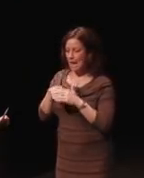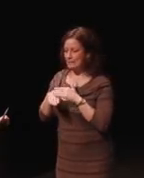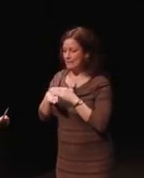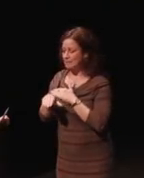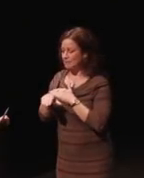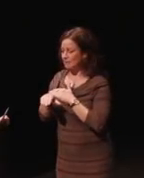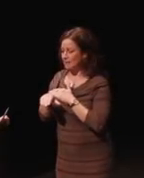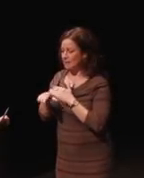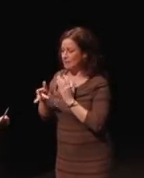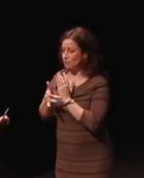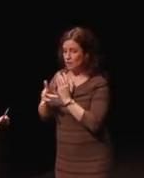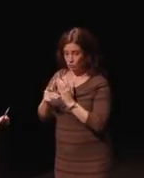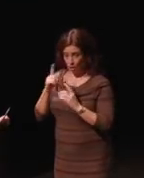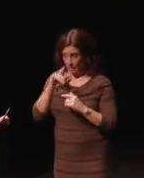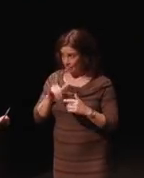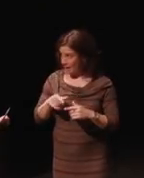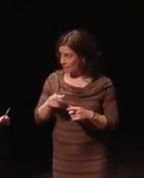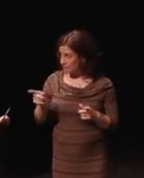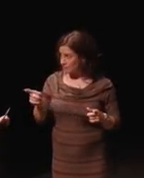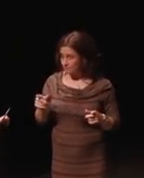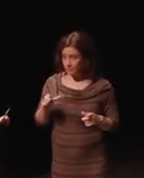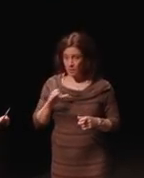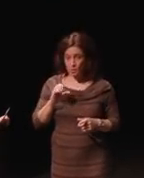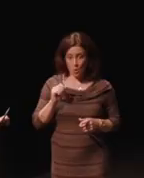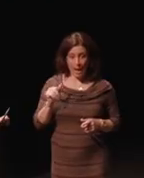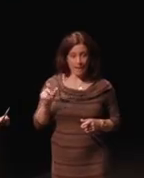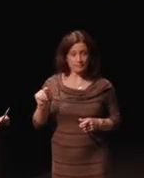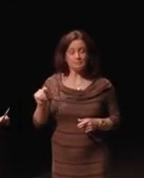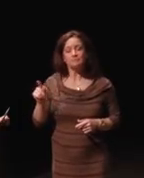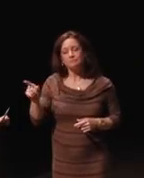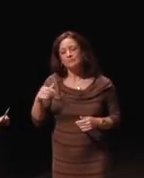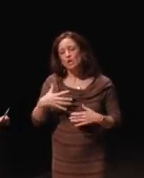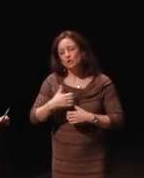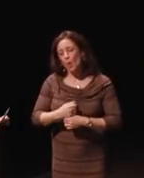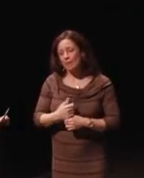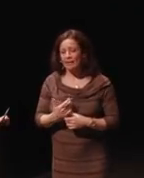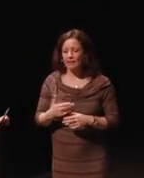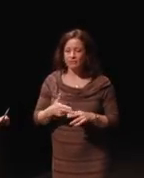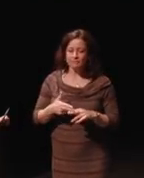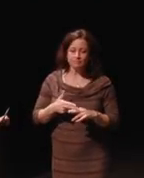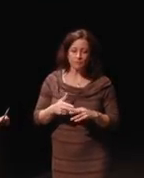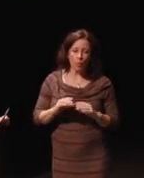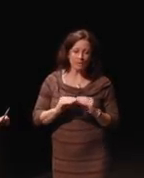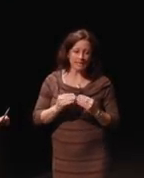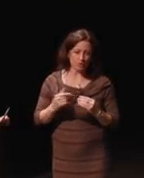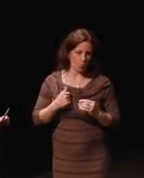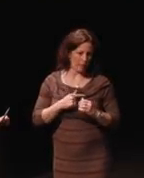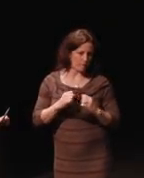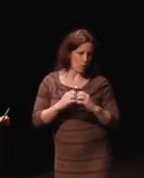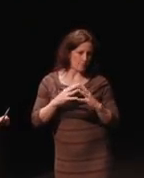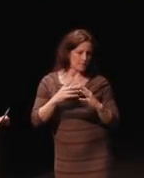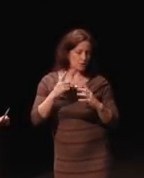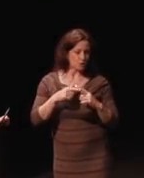COAT? Just a few of you. Okay, COAT was a short-lived coalition we formed it to get the CVAA passed